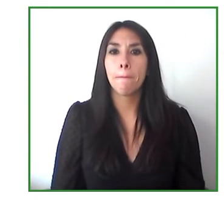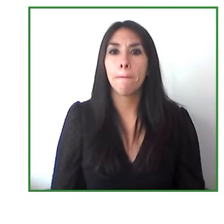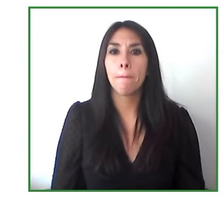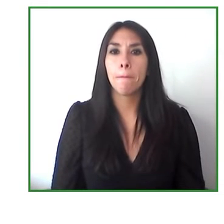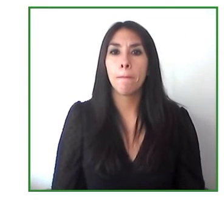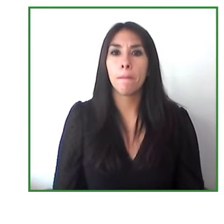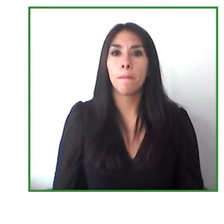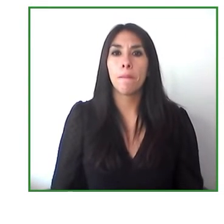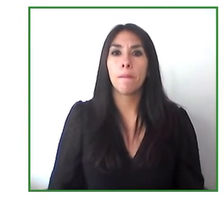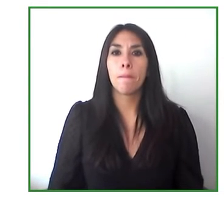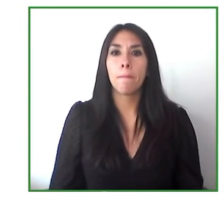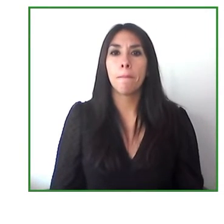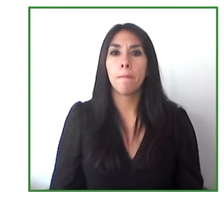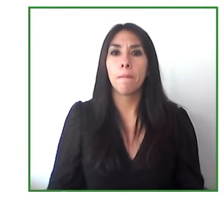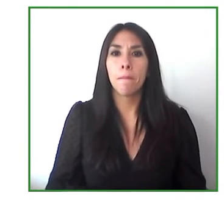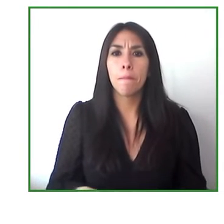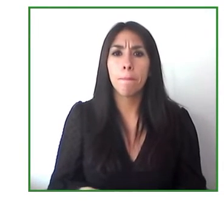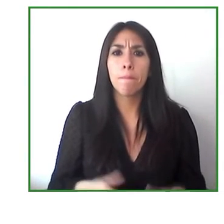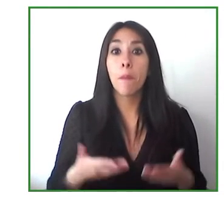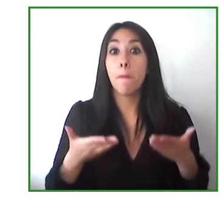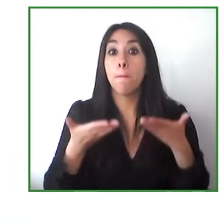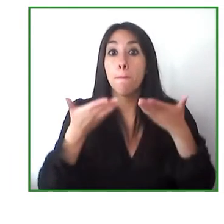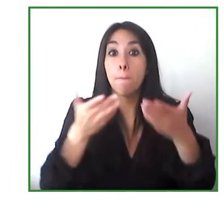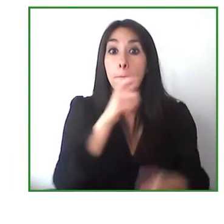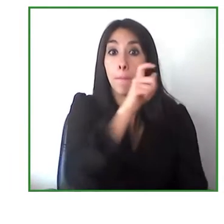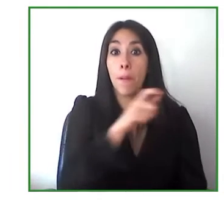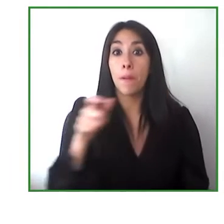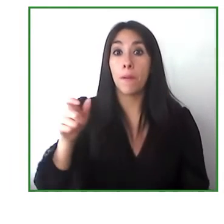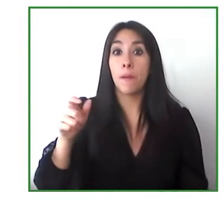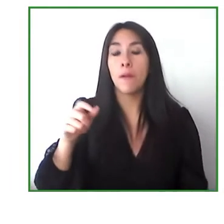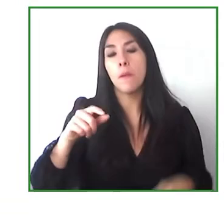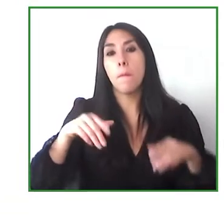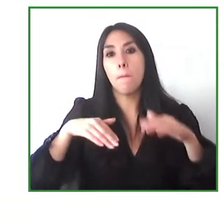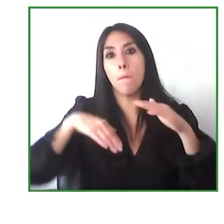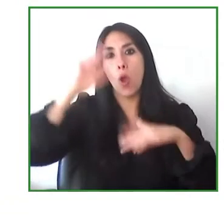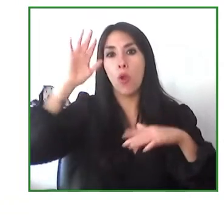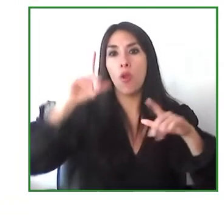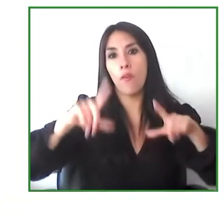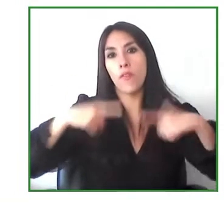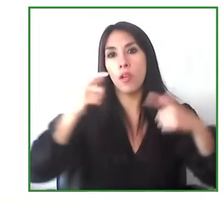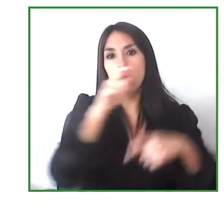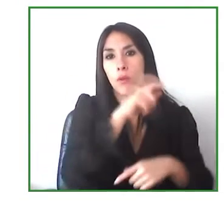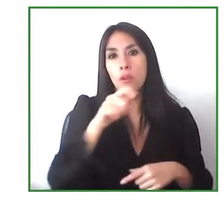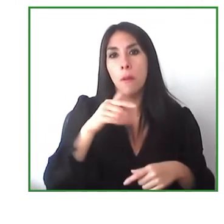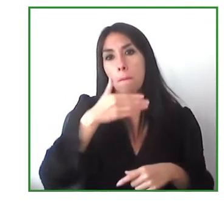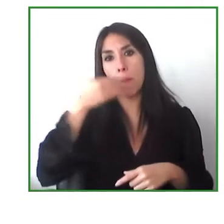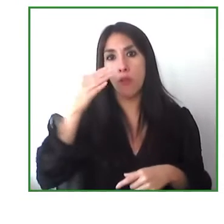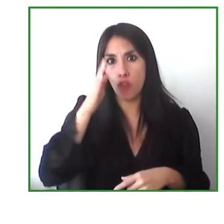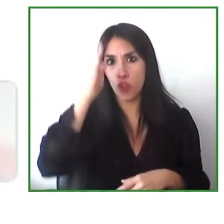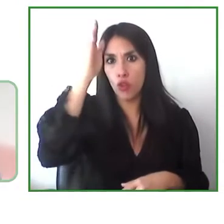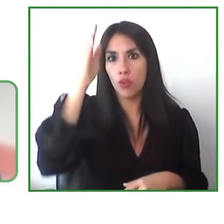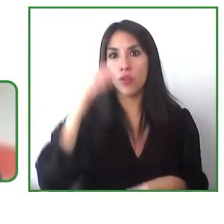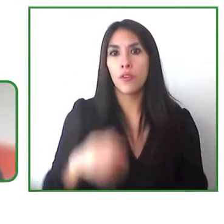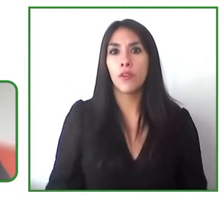qualities of lives it does not only impact them but the society and that's the most important